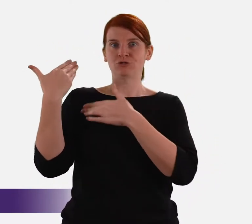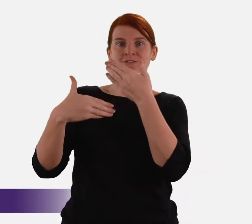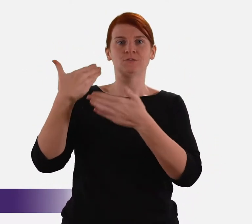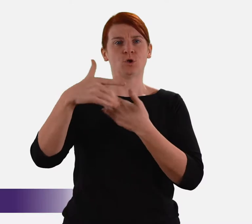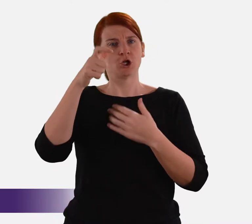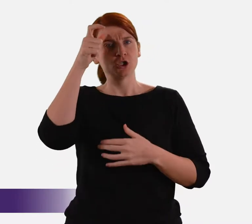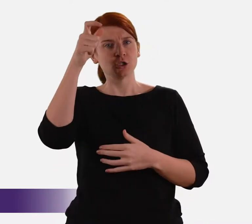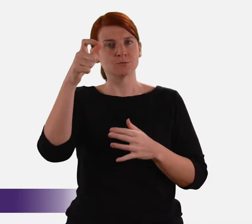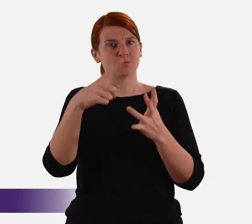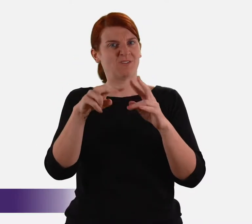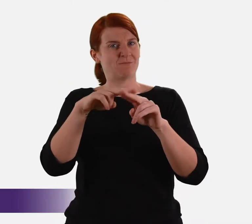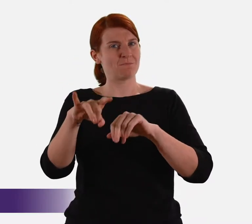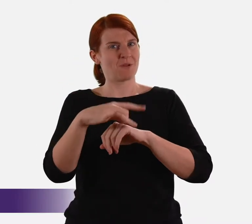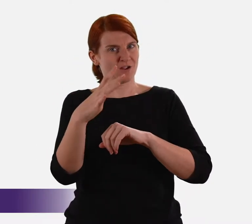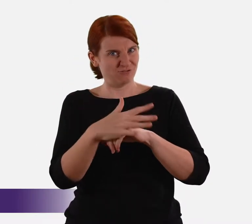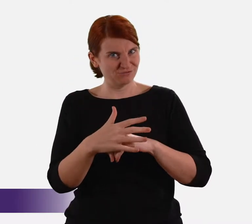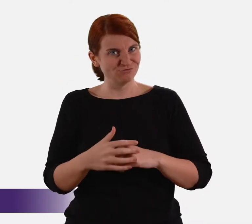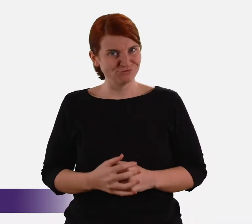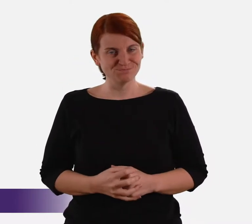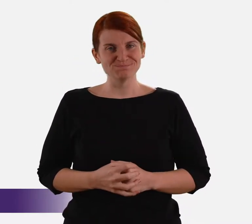of the traditional concept of marriage?